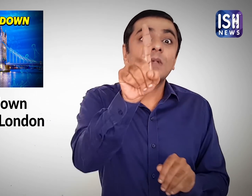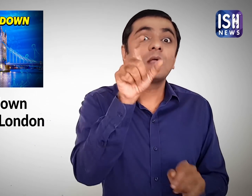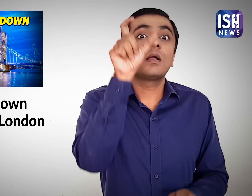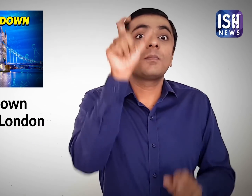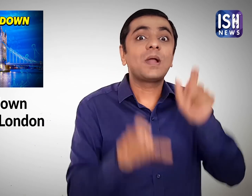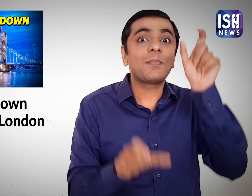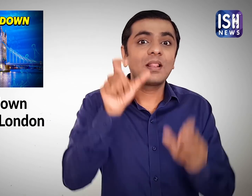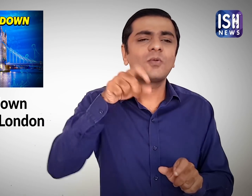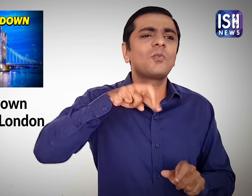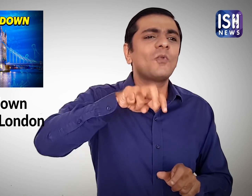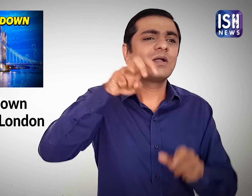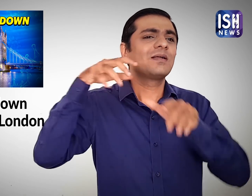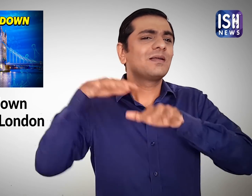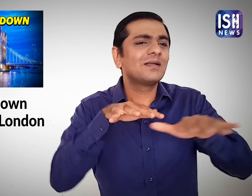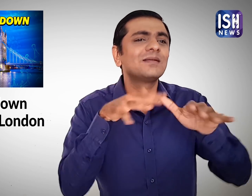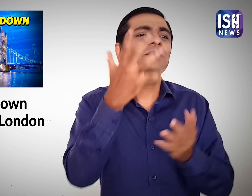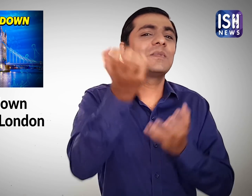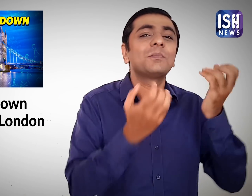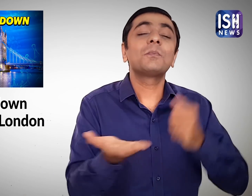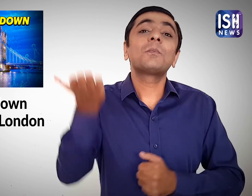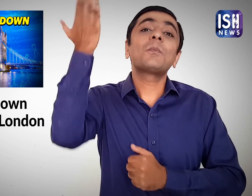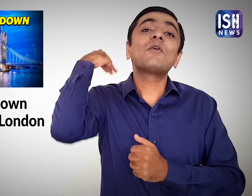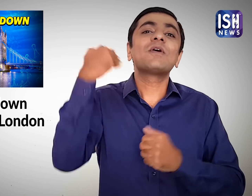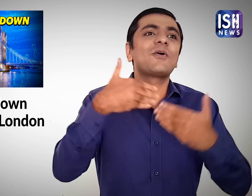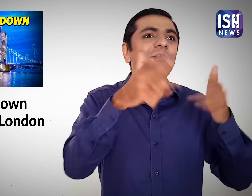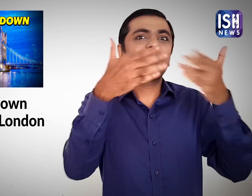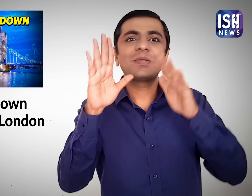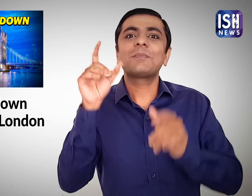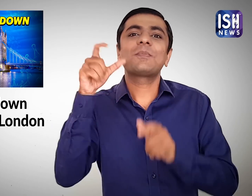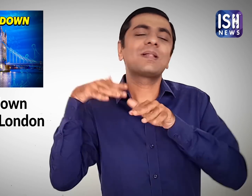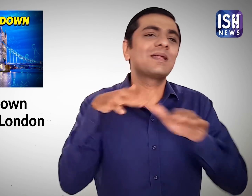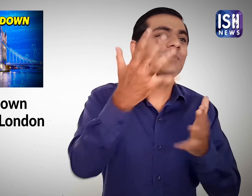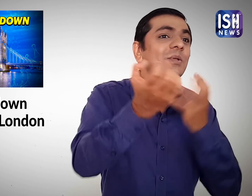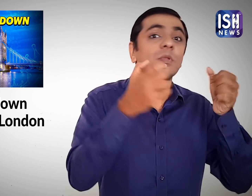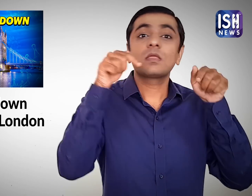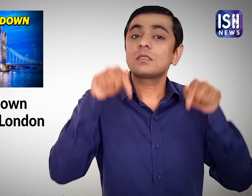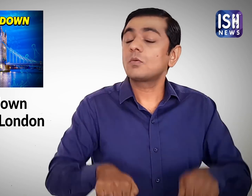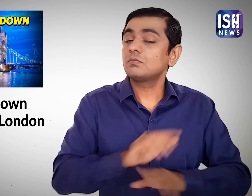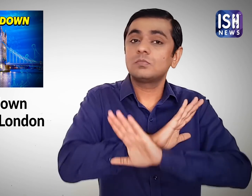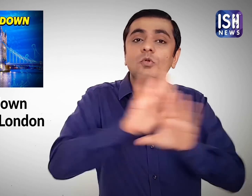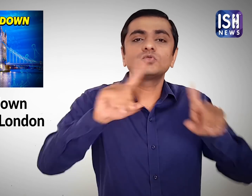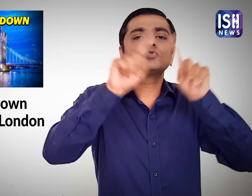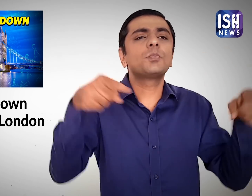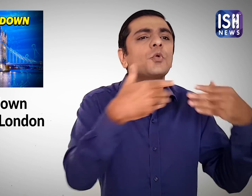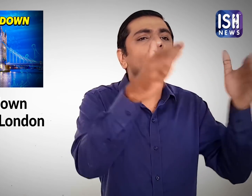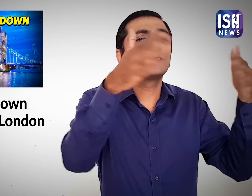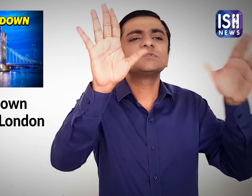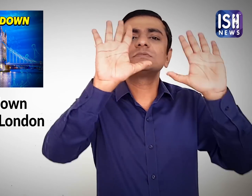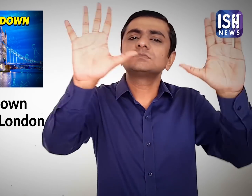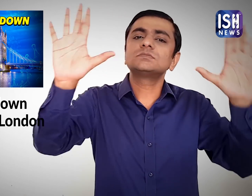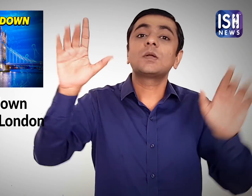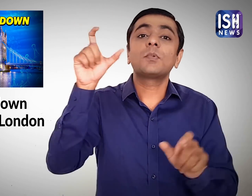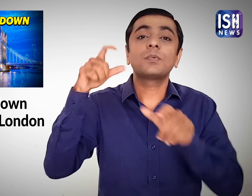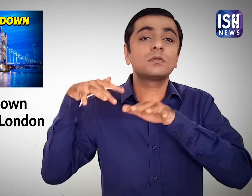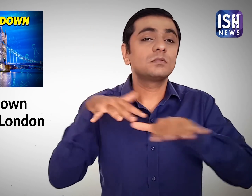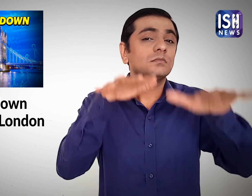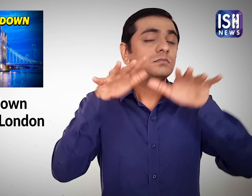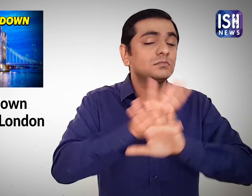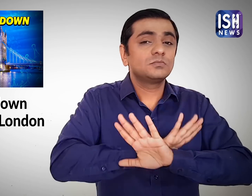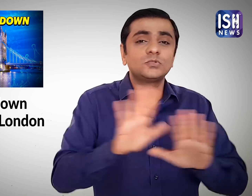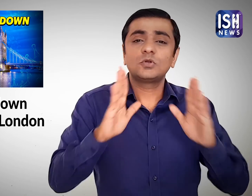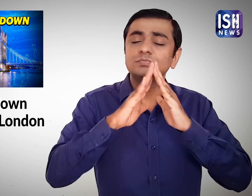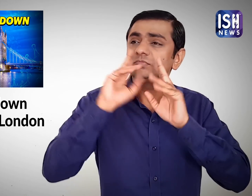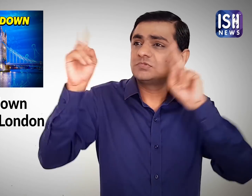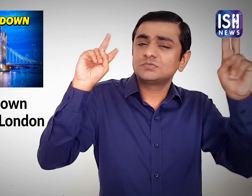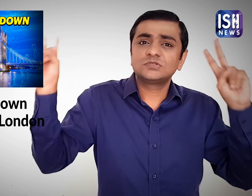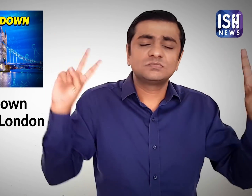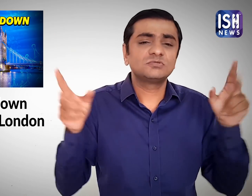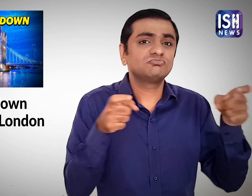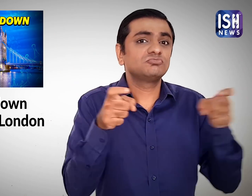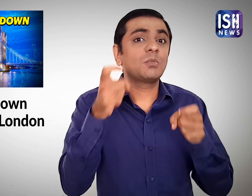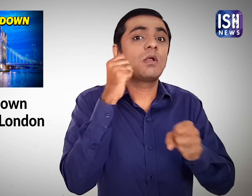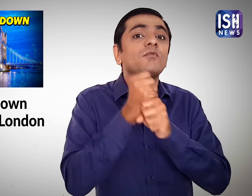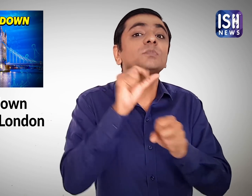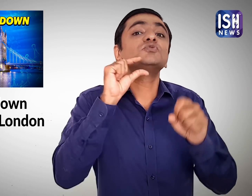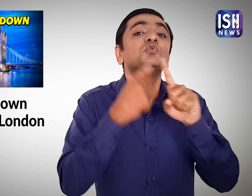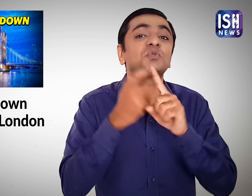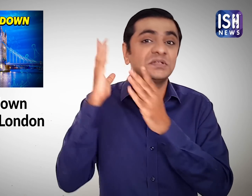as unlike before now customers will not be able to walk in because of the rules.